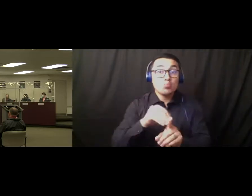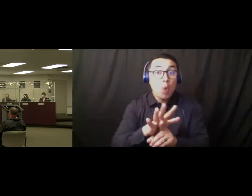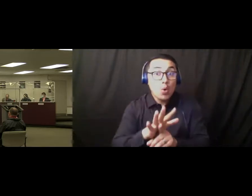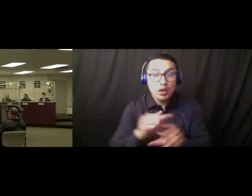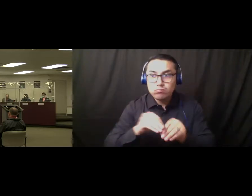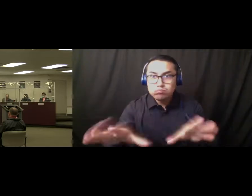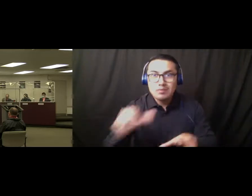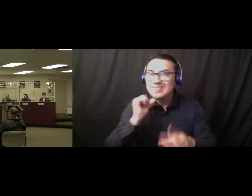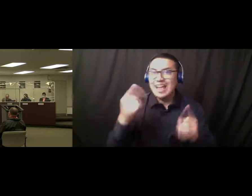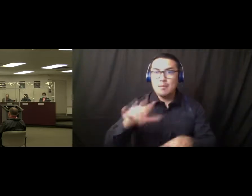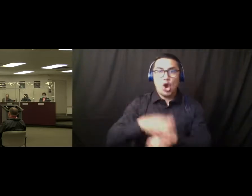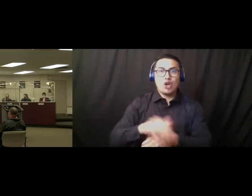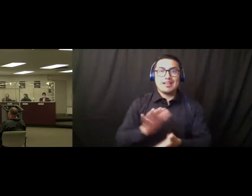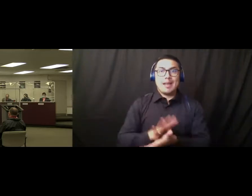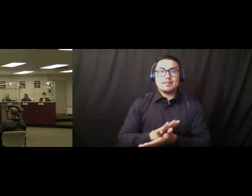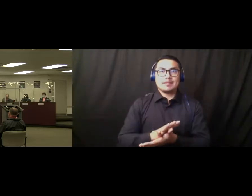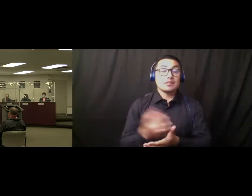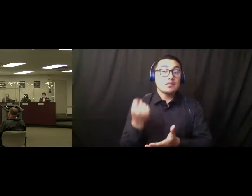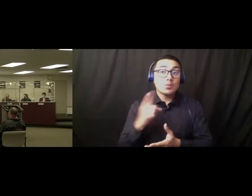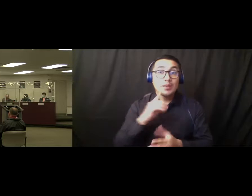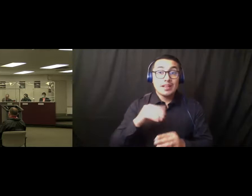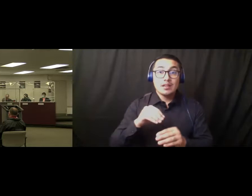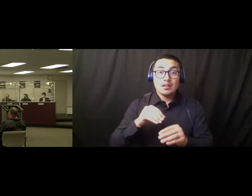As a matter of fact, the exposures on campus are very minimal in comparison